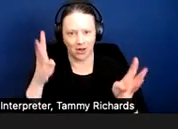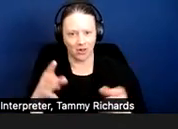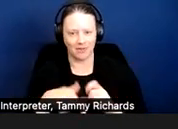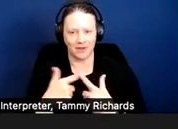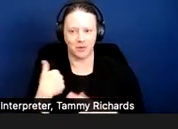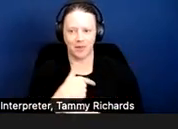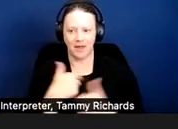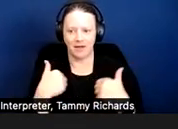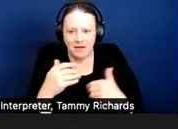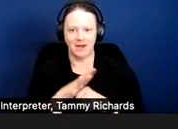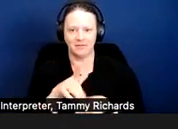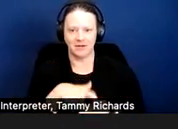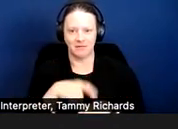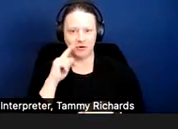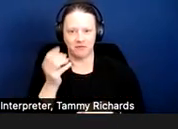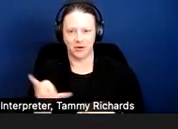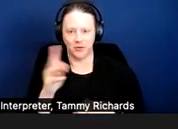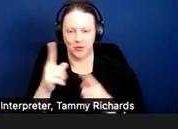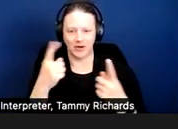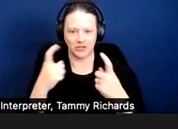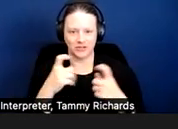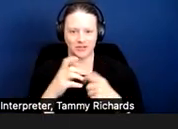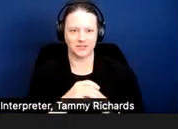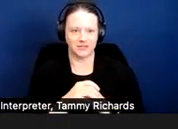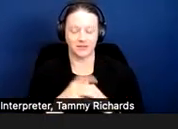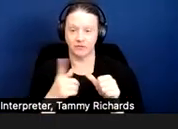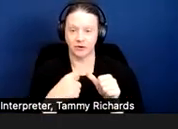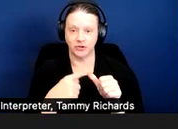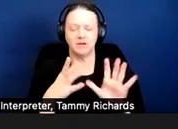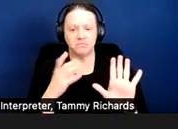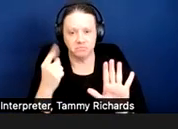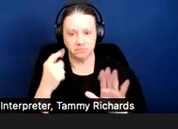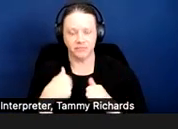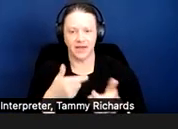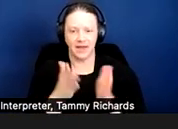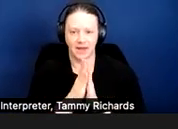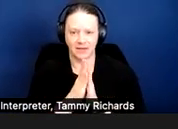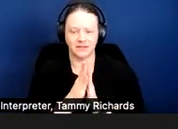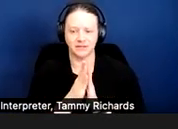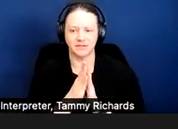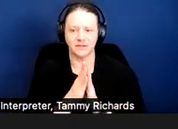for a couple of questions. The first hypothetical: And I would ask that -- there are -- there is a question after